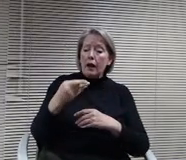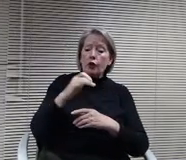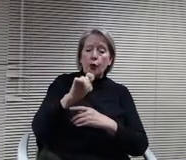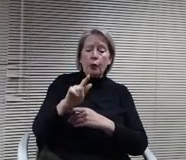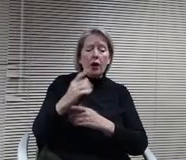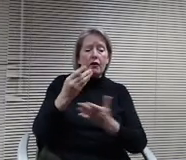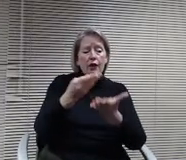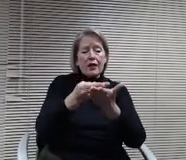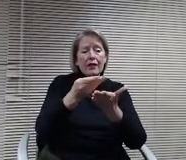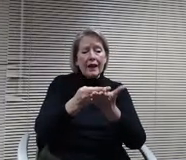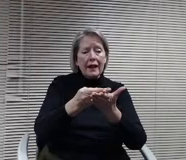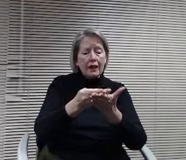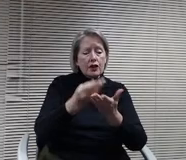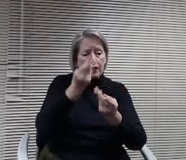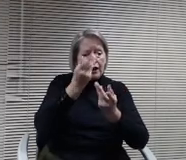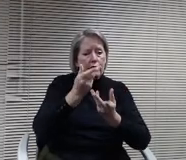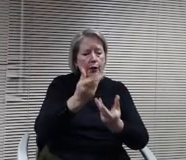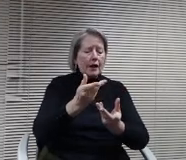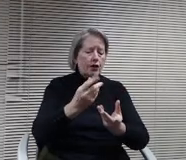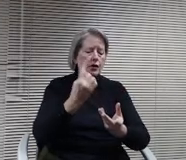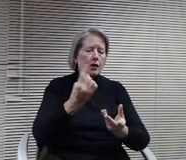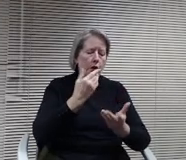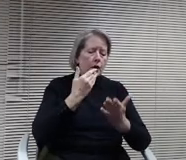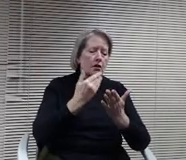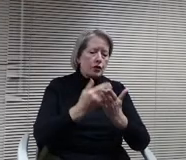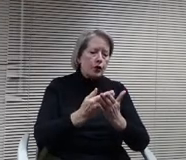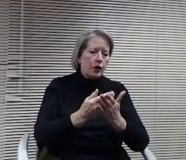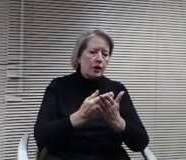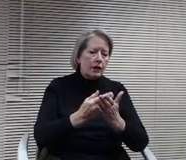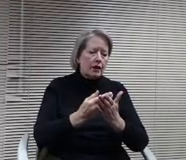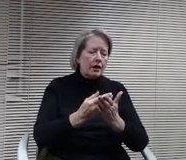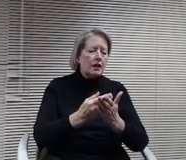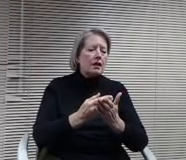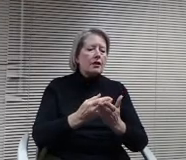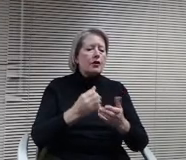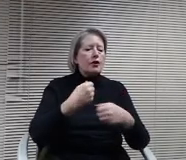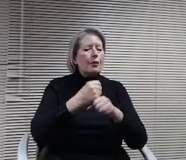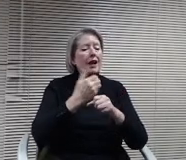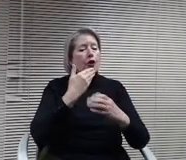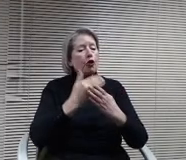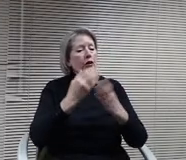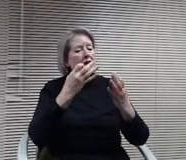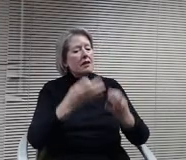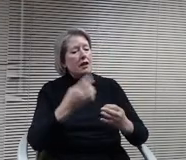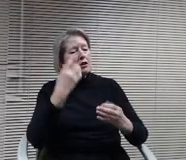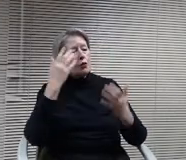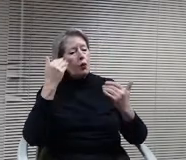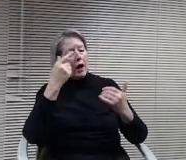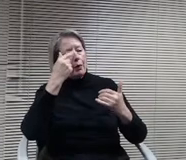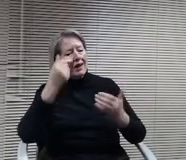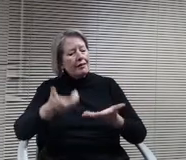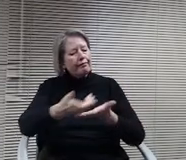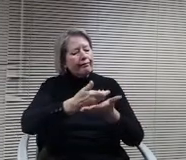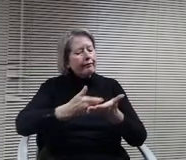good to make sure that we're making good decisions with our taxpayers. Money is where we're looking at these things, but you